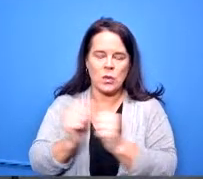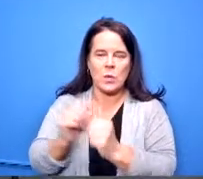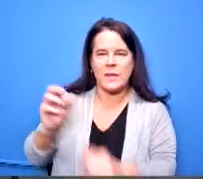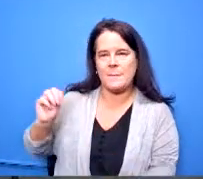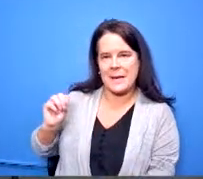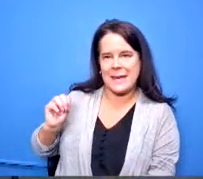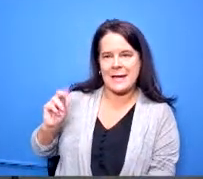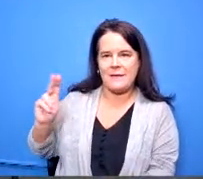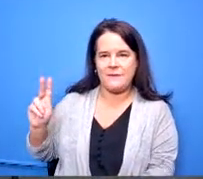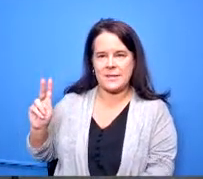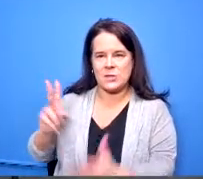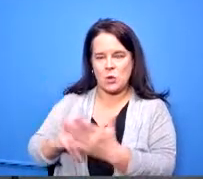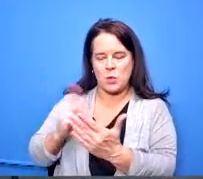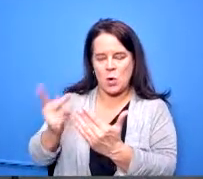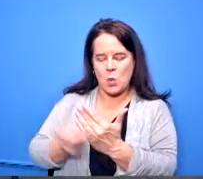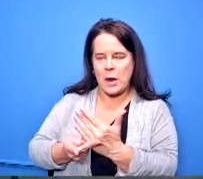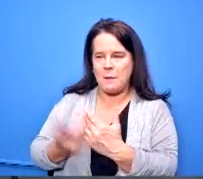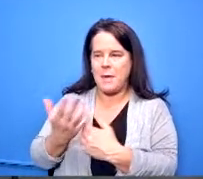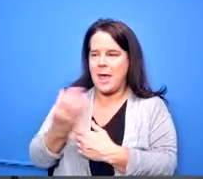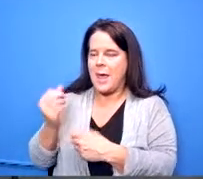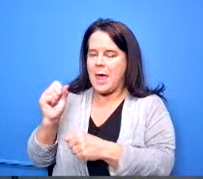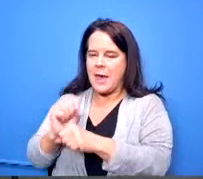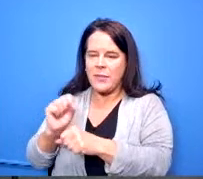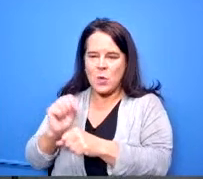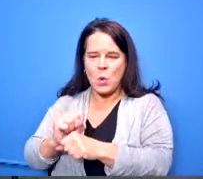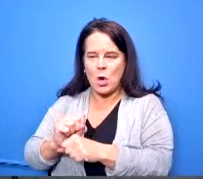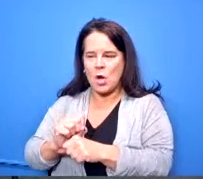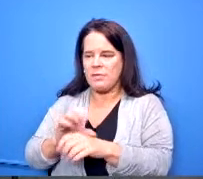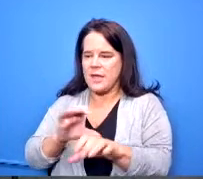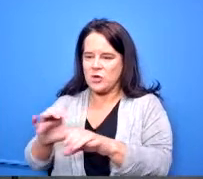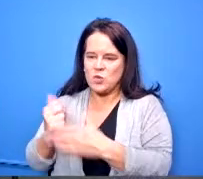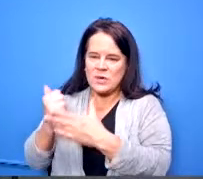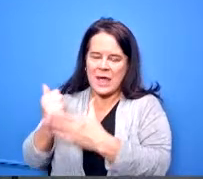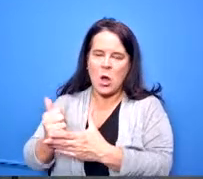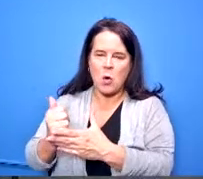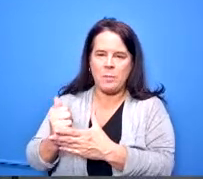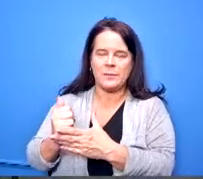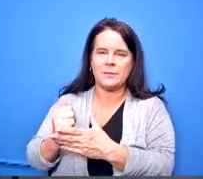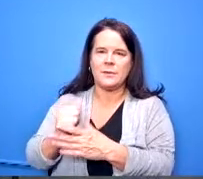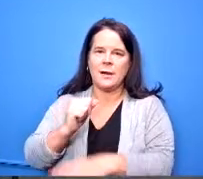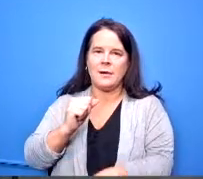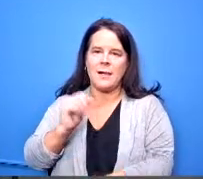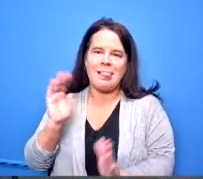that they do for so many less fortunate youth and families your next recommendation please